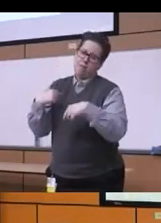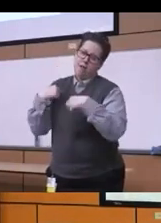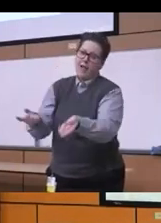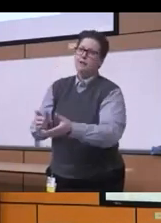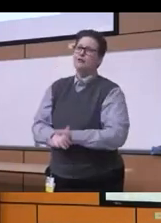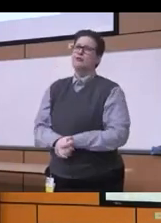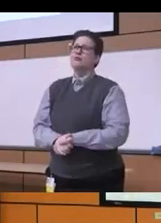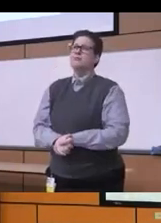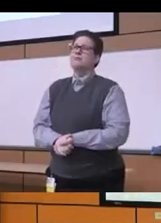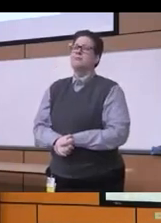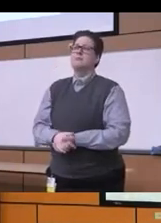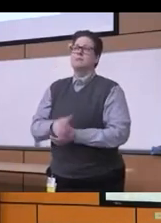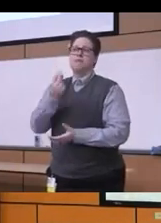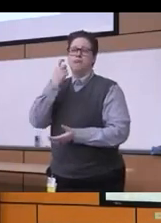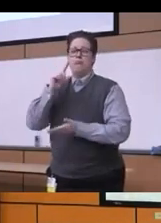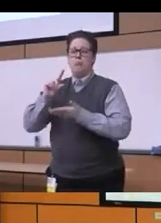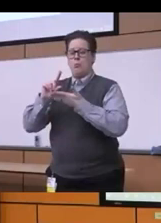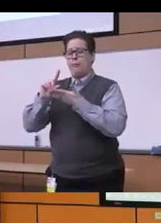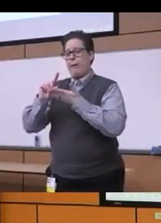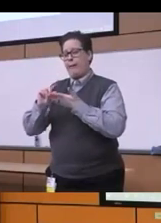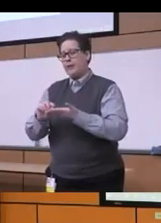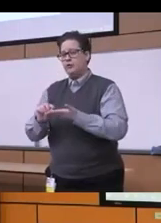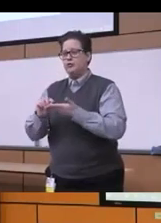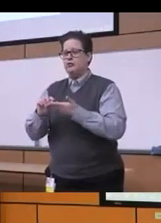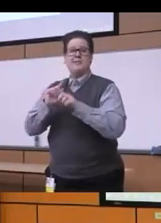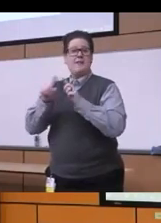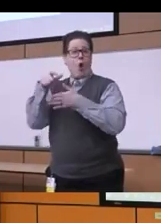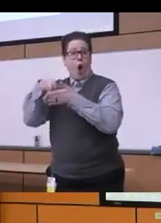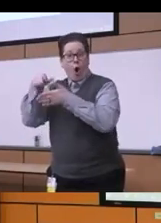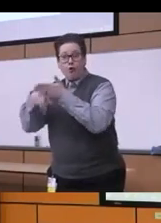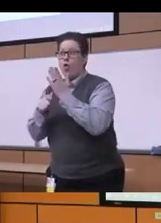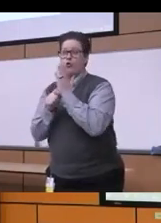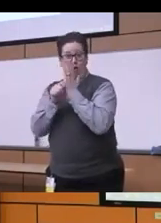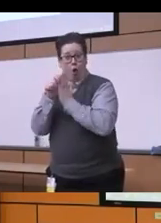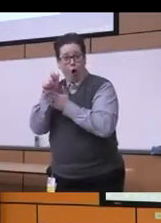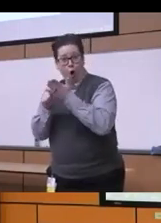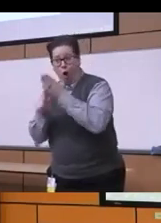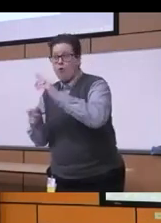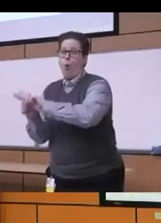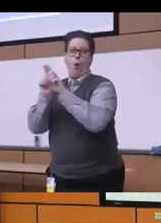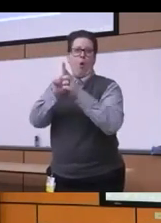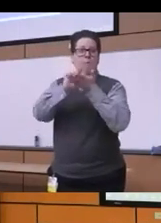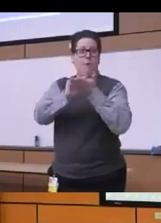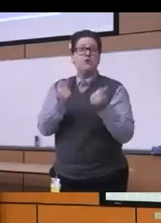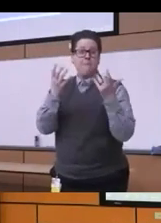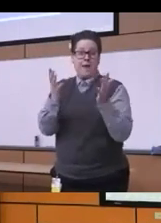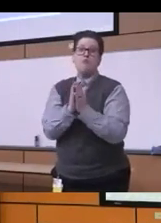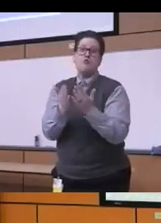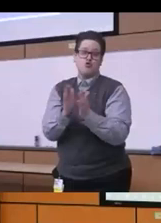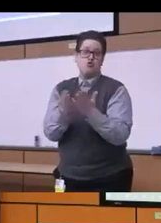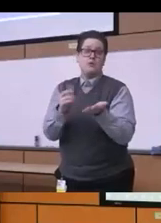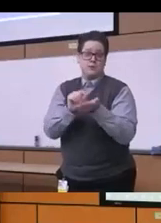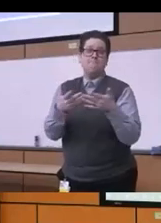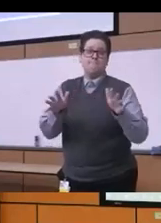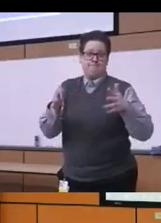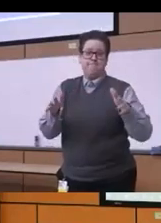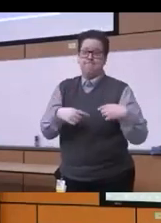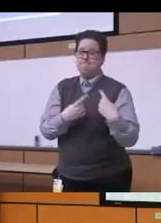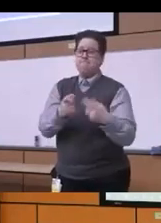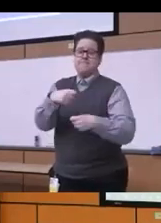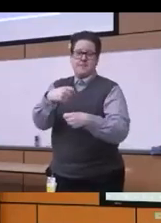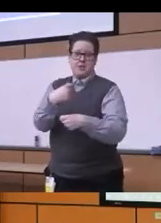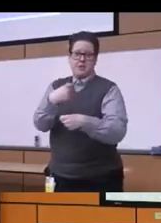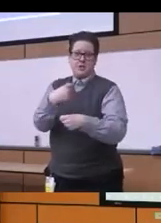articles in journals as well as several books that he has published over the years I will not